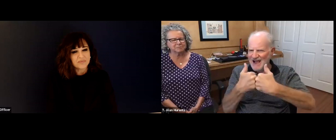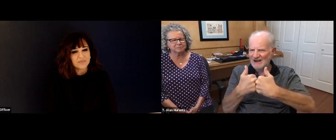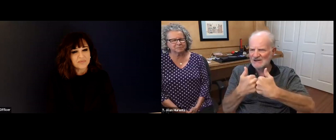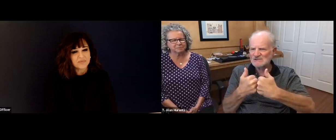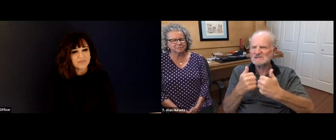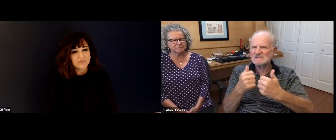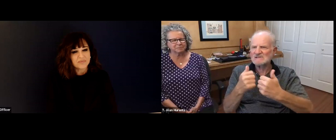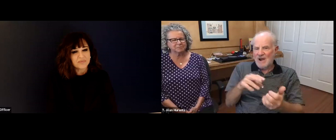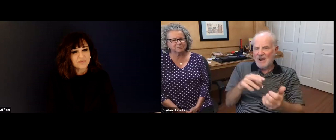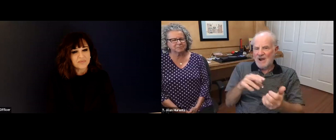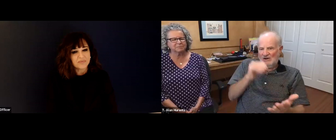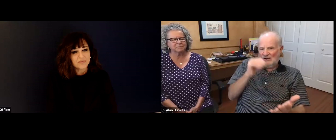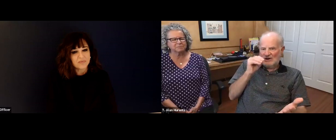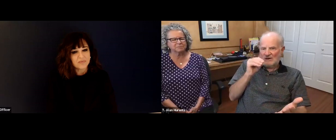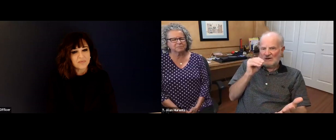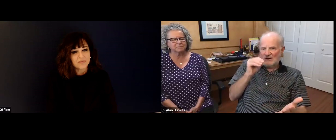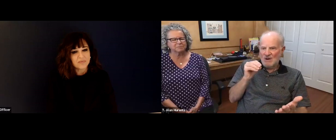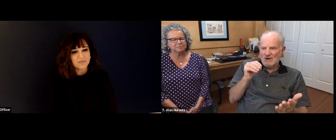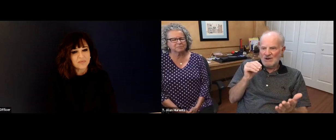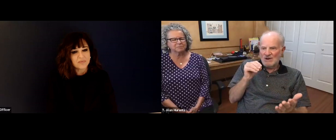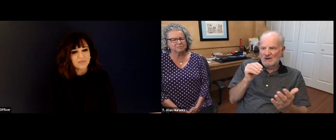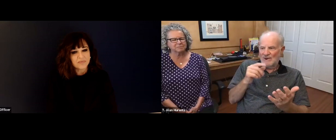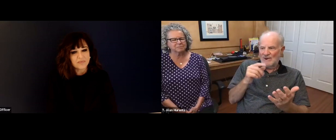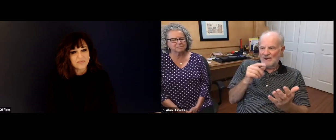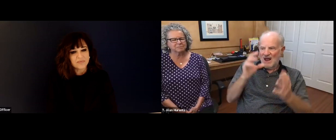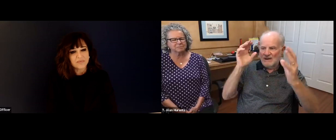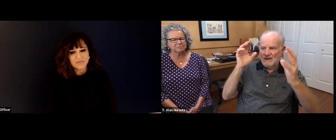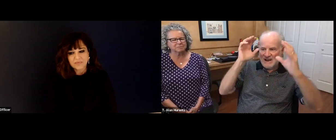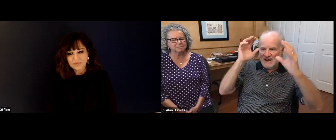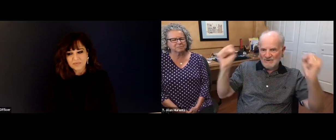I didn't go into great depth. But I talk about in the book